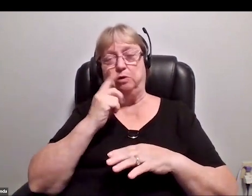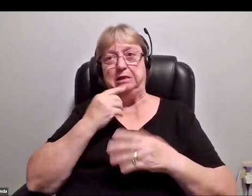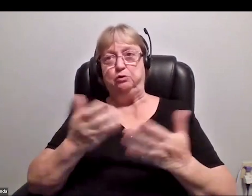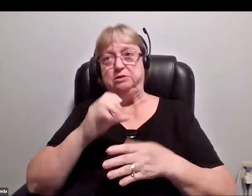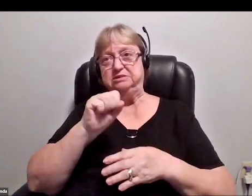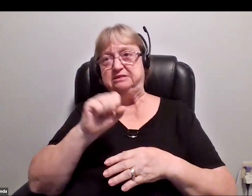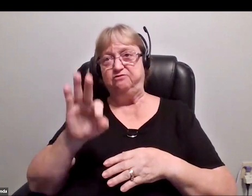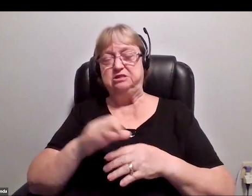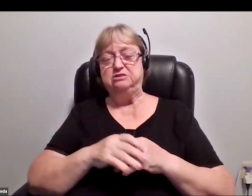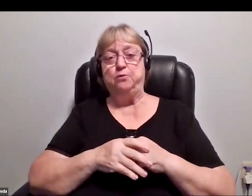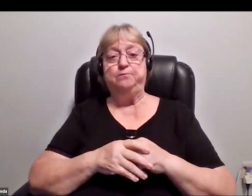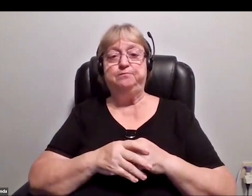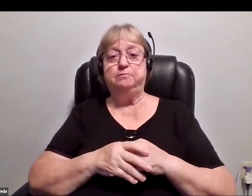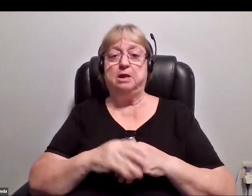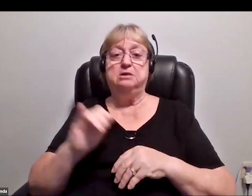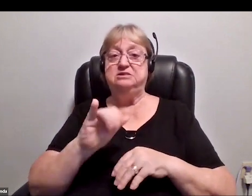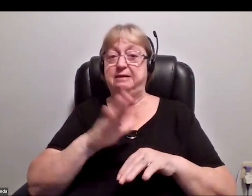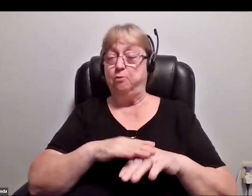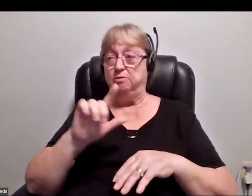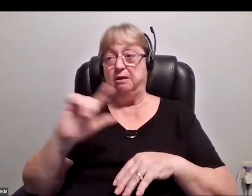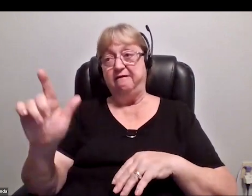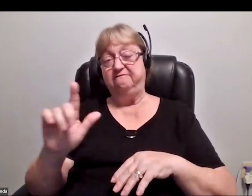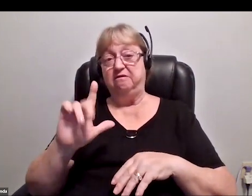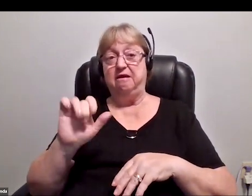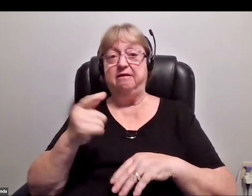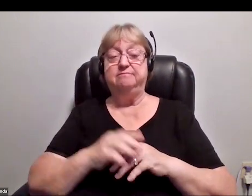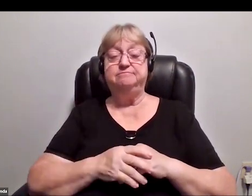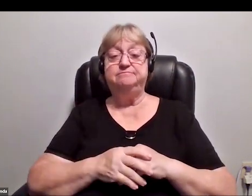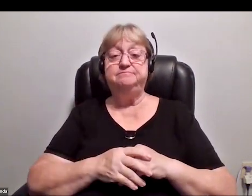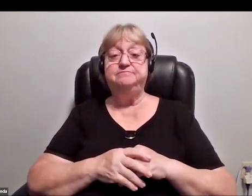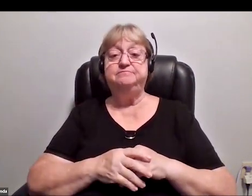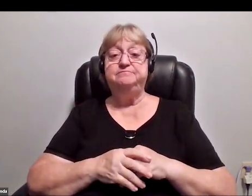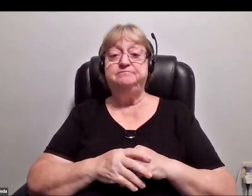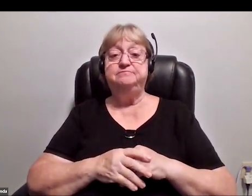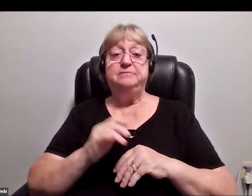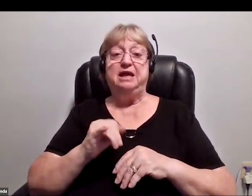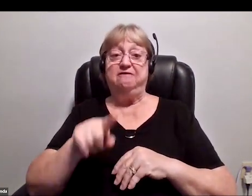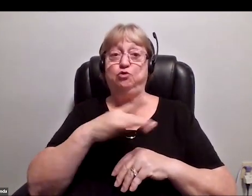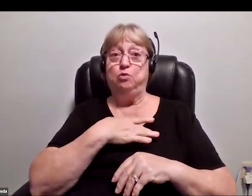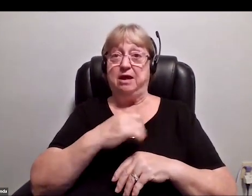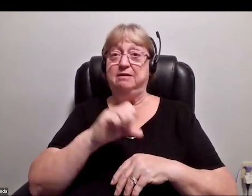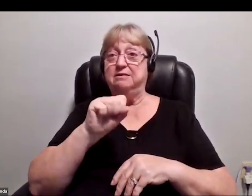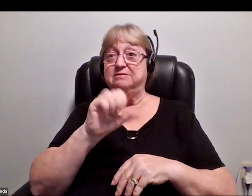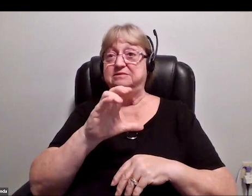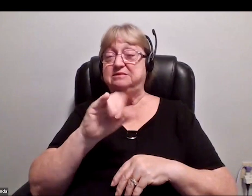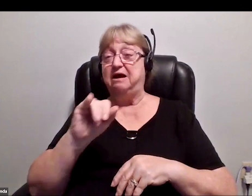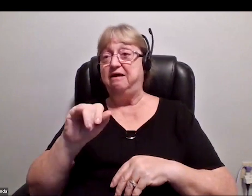is the same thing on the left leg. If anyone is a fan of sci-fi movies, you may recognize